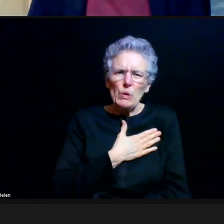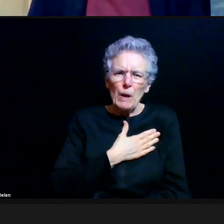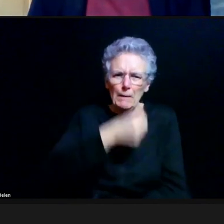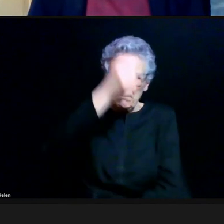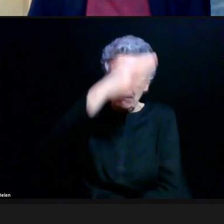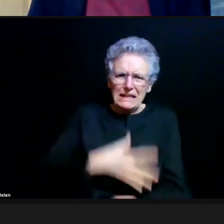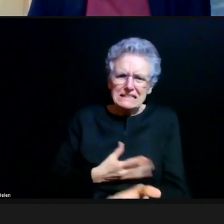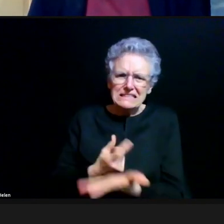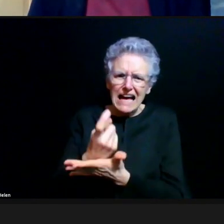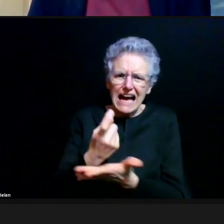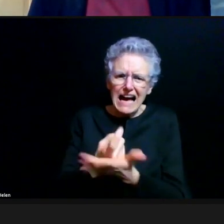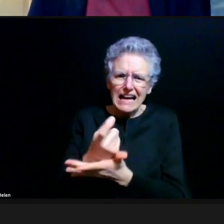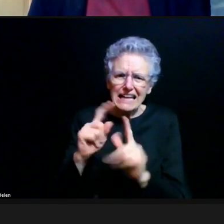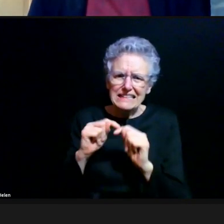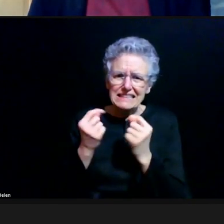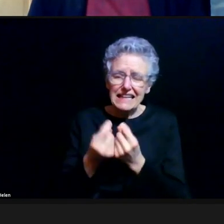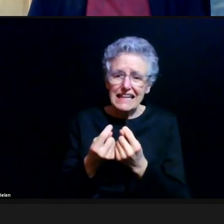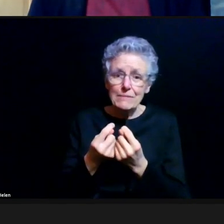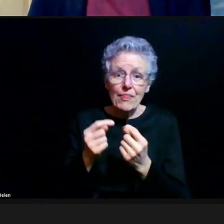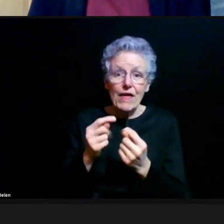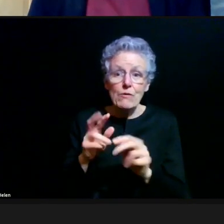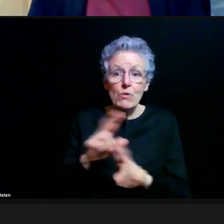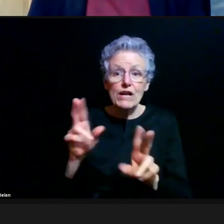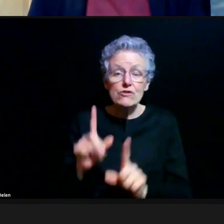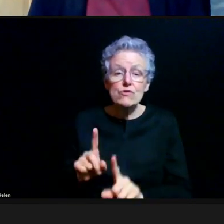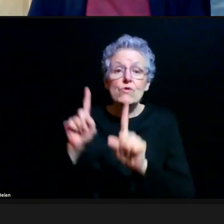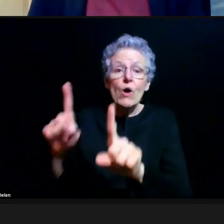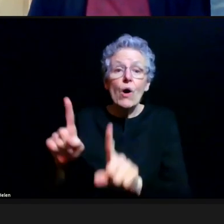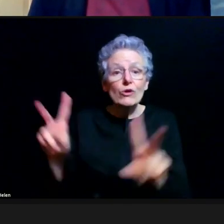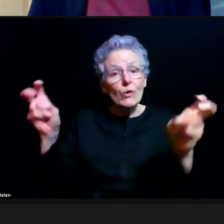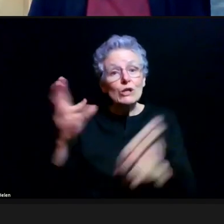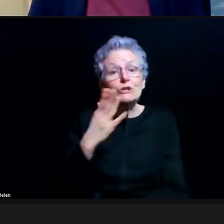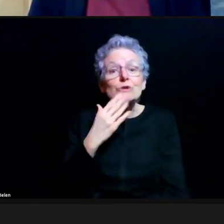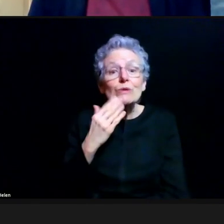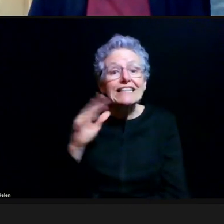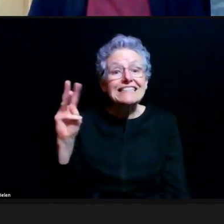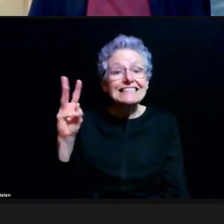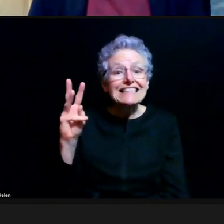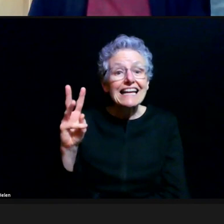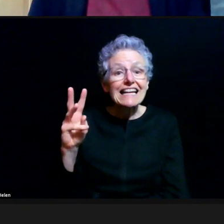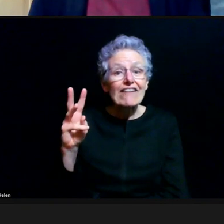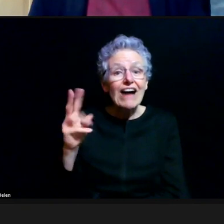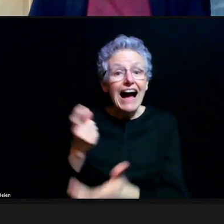So they were headed to the Sweet 16 of hockey. And we just learned that several